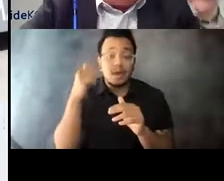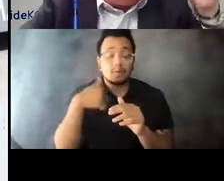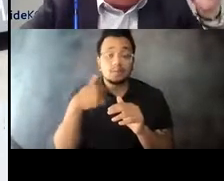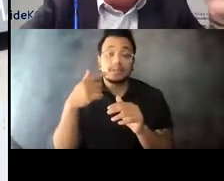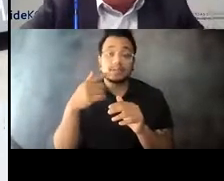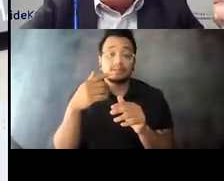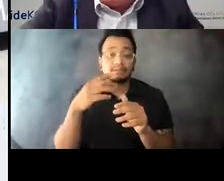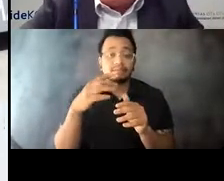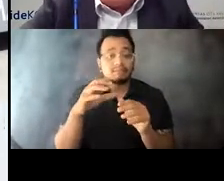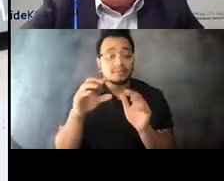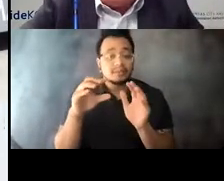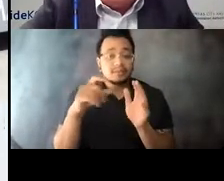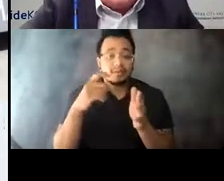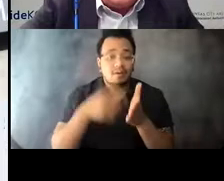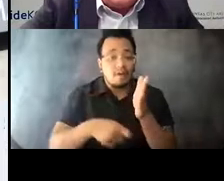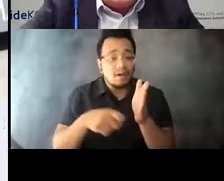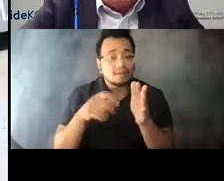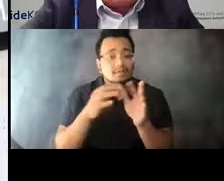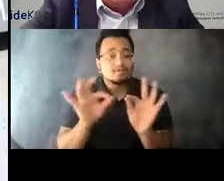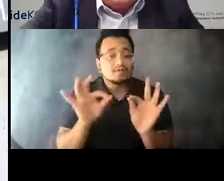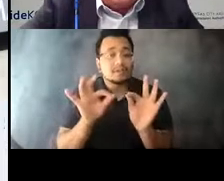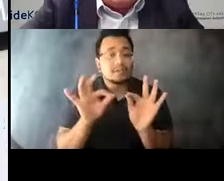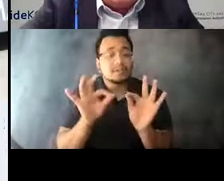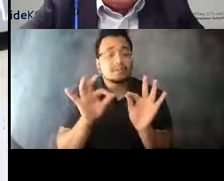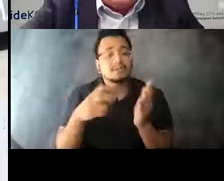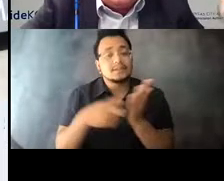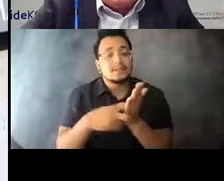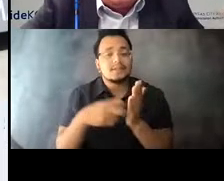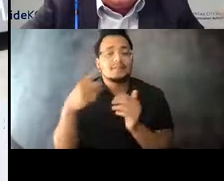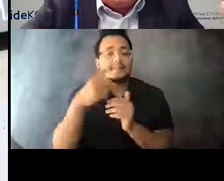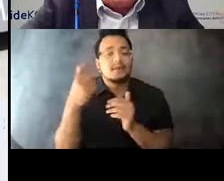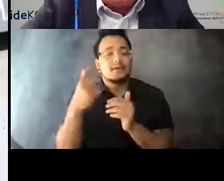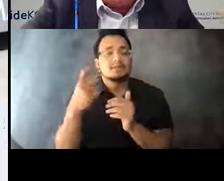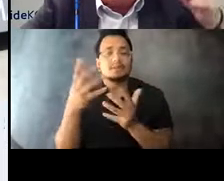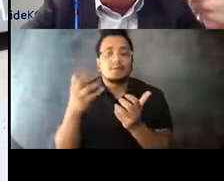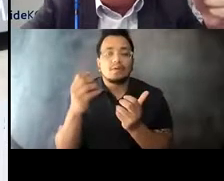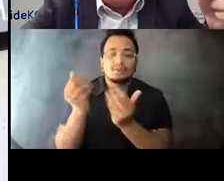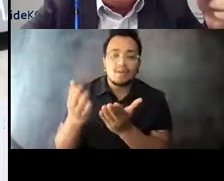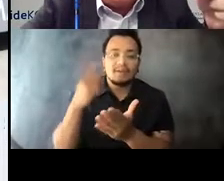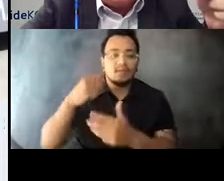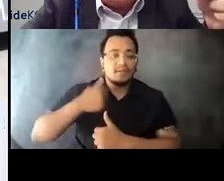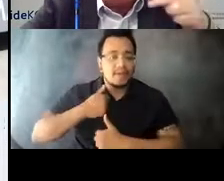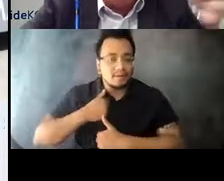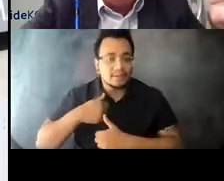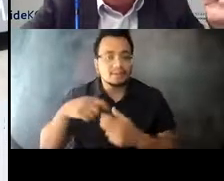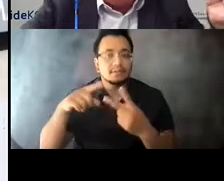15:01:22 We started making it free for veterans, working with the V.A., and then our superintendents